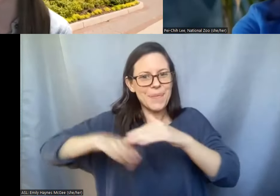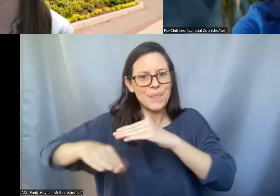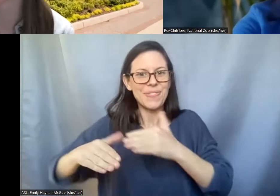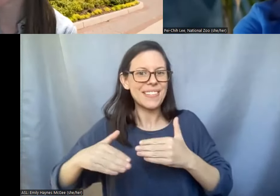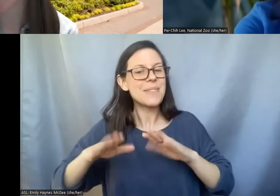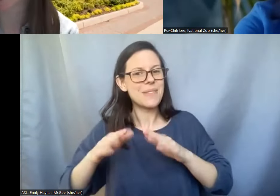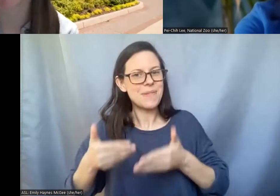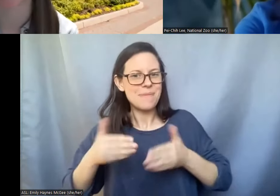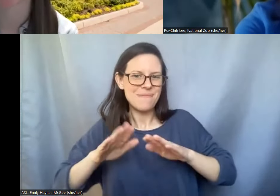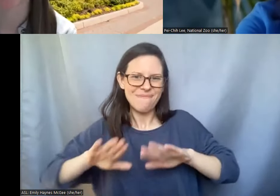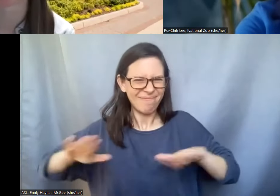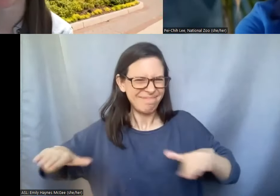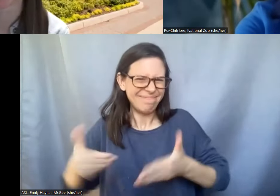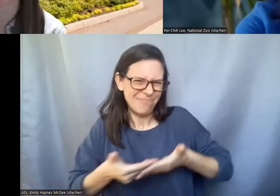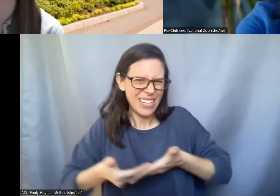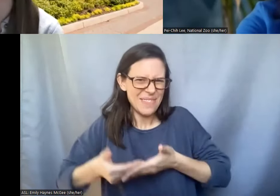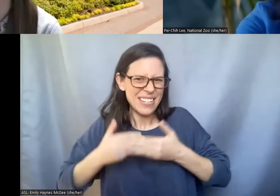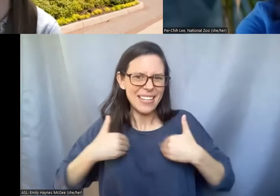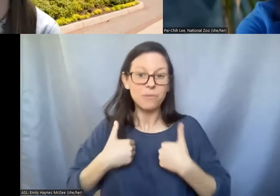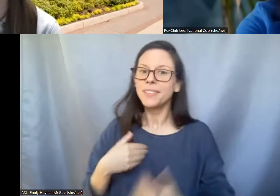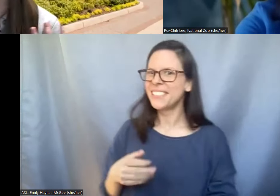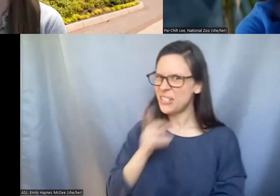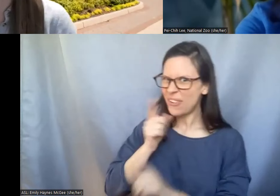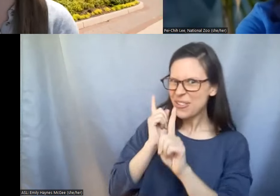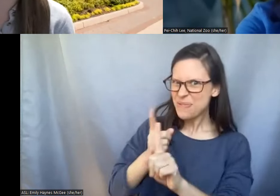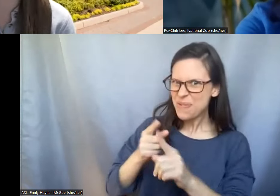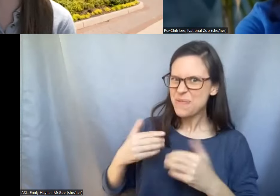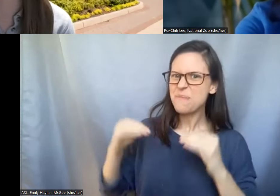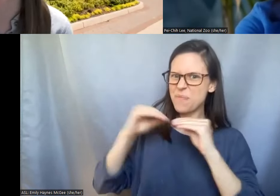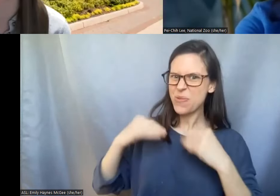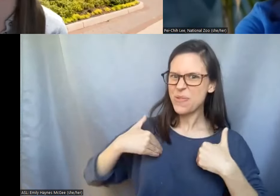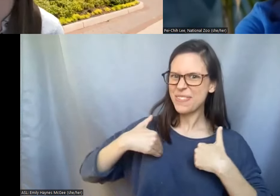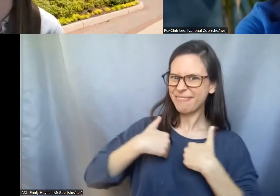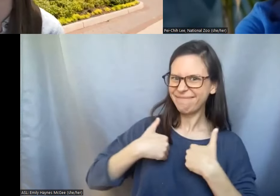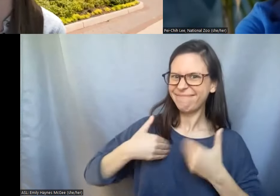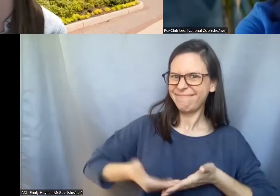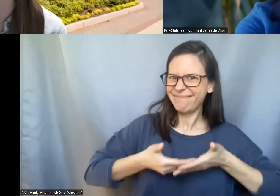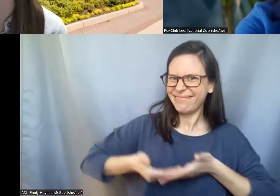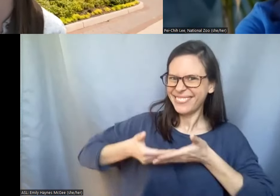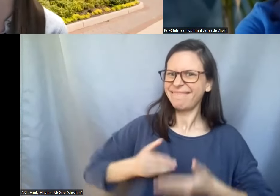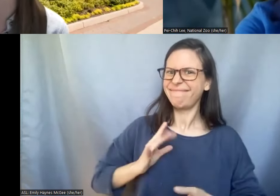is baby animals which is fantastic. So you said experiments and I know experiments are a big